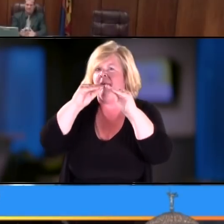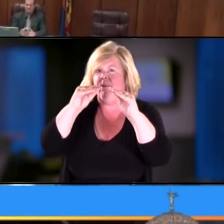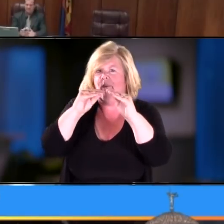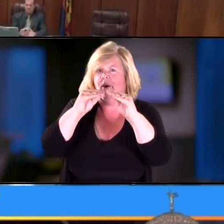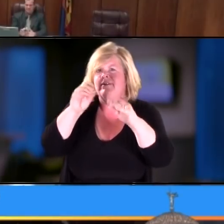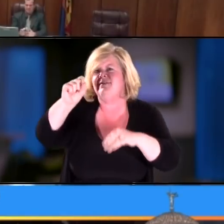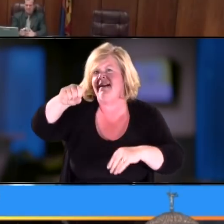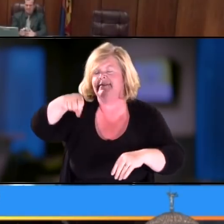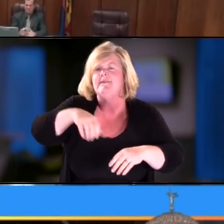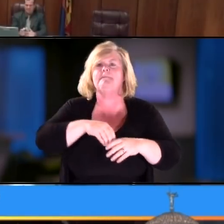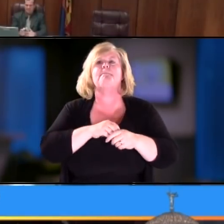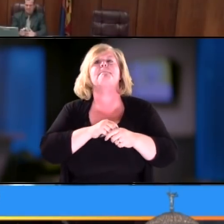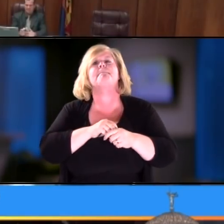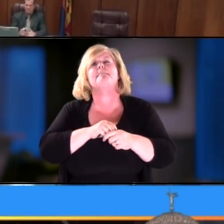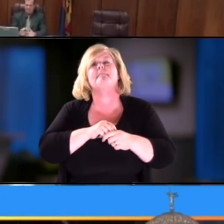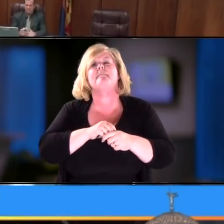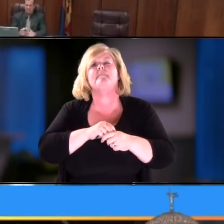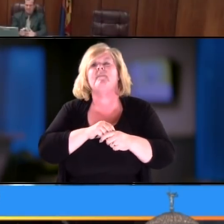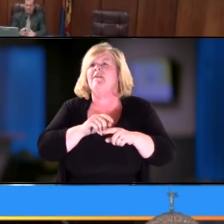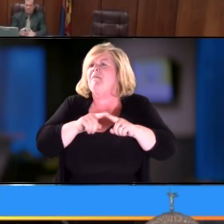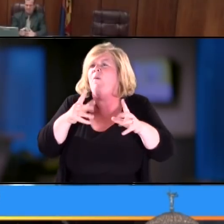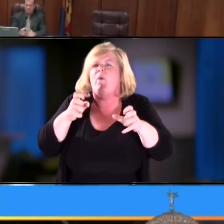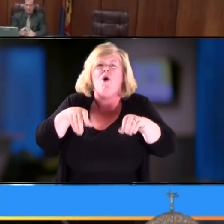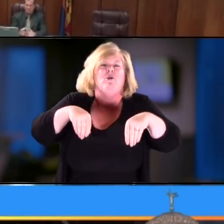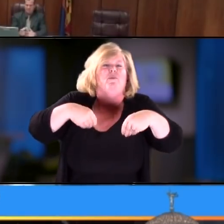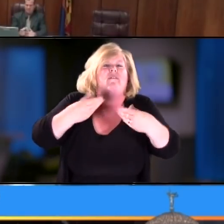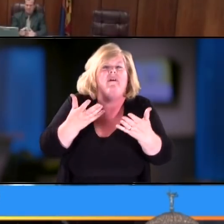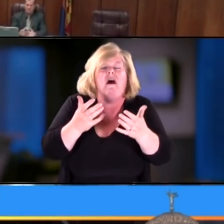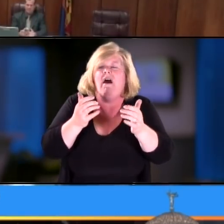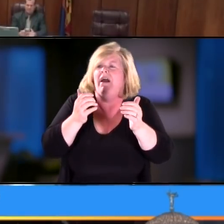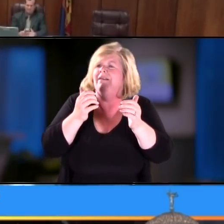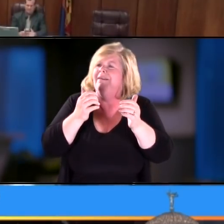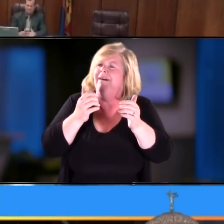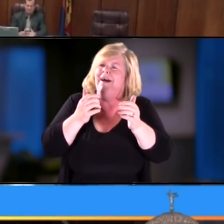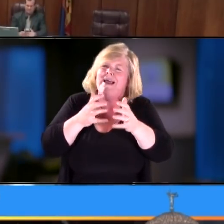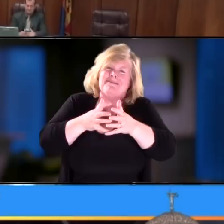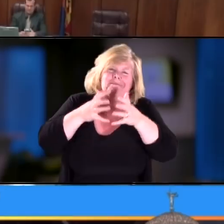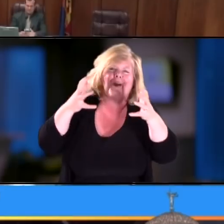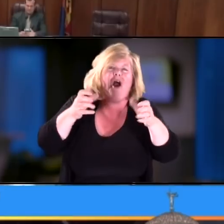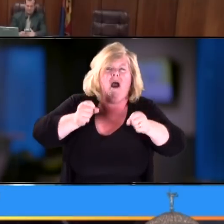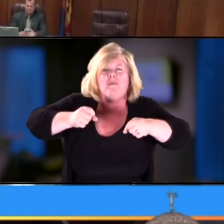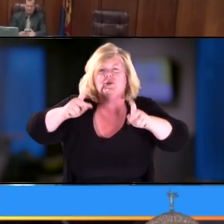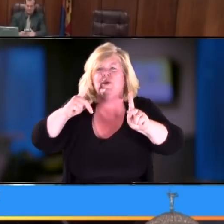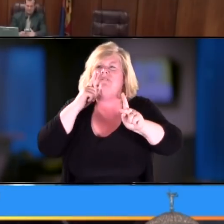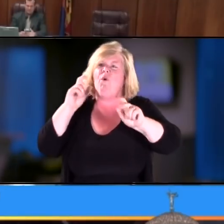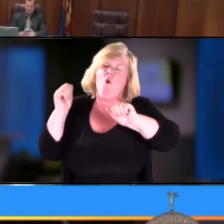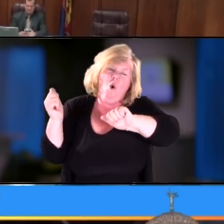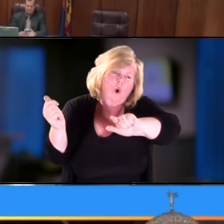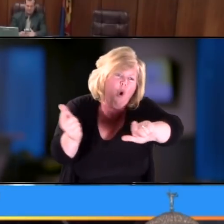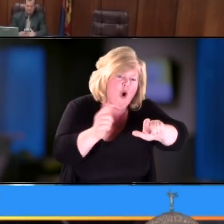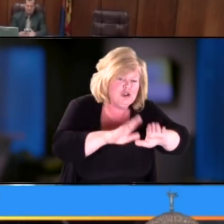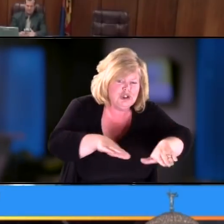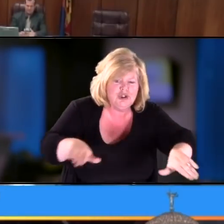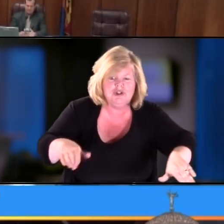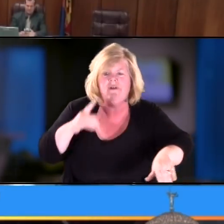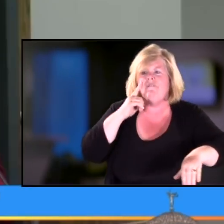So, again, you try to provide every opportunity to every child and every parent,